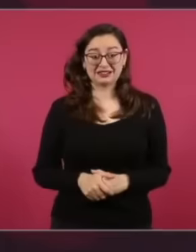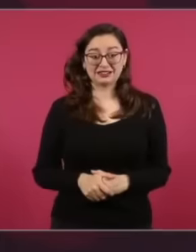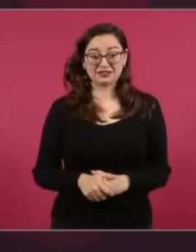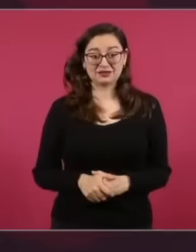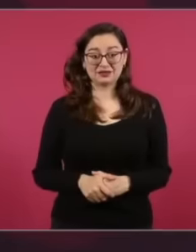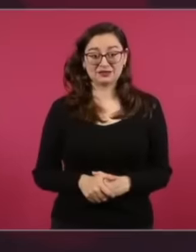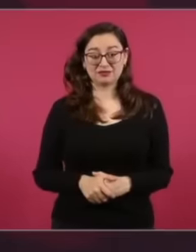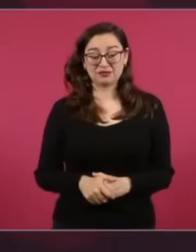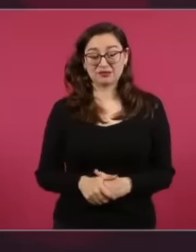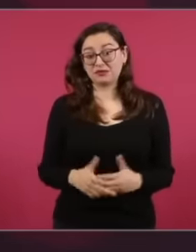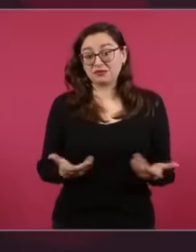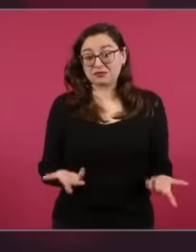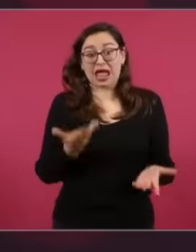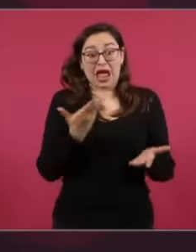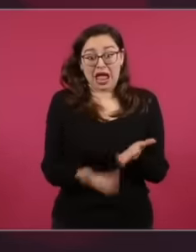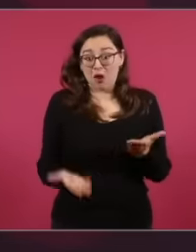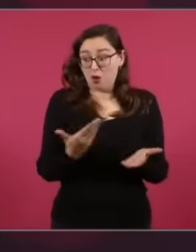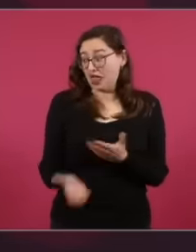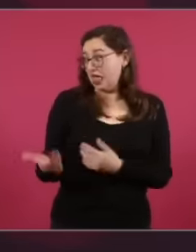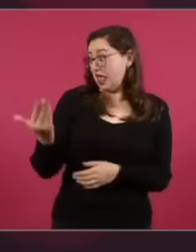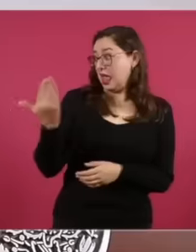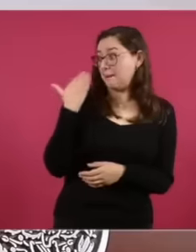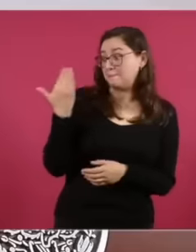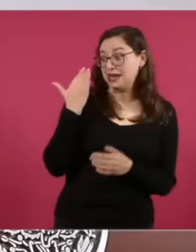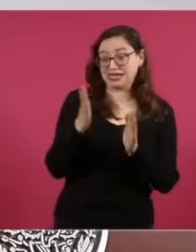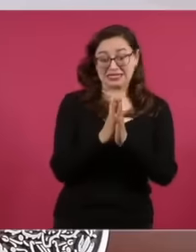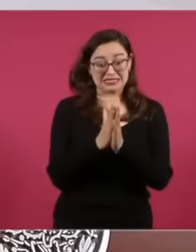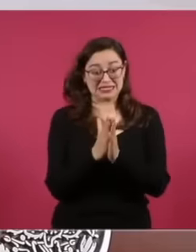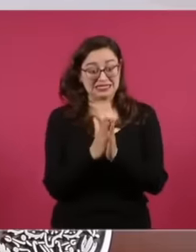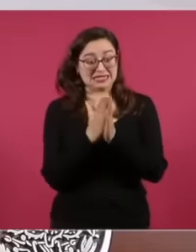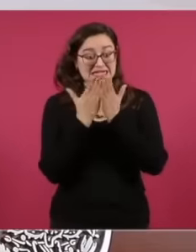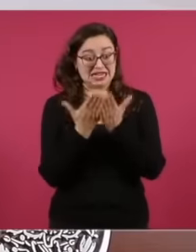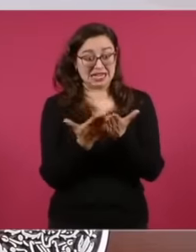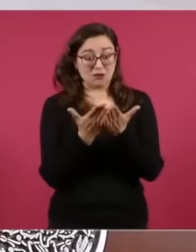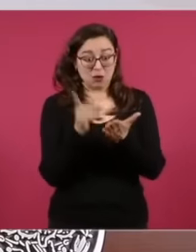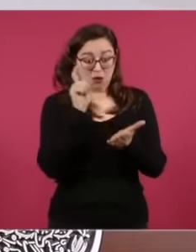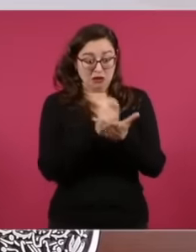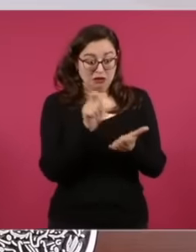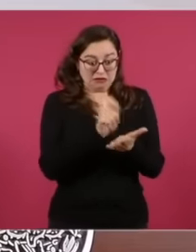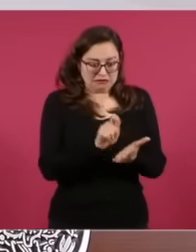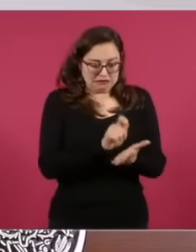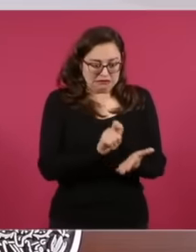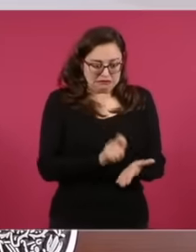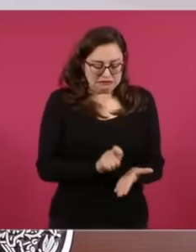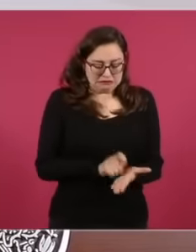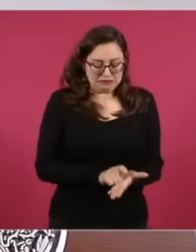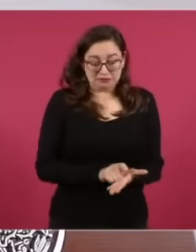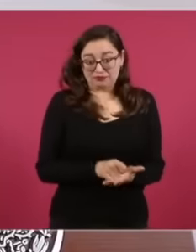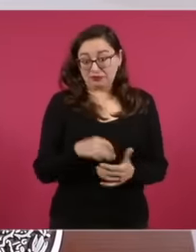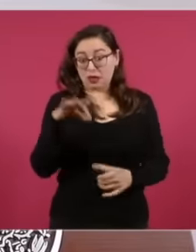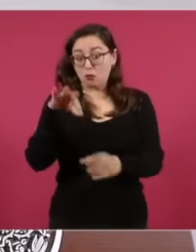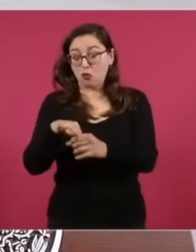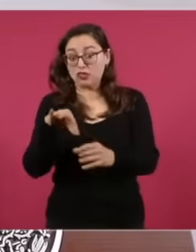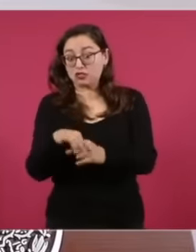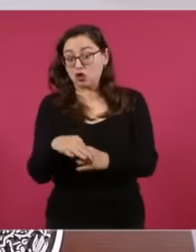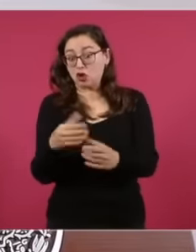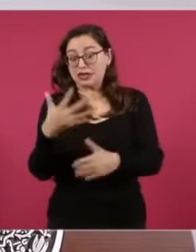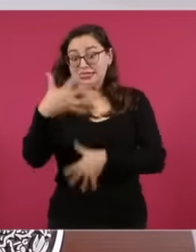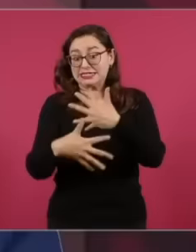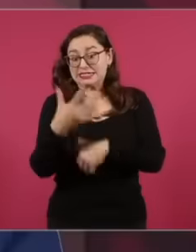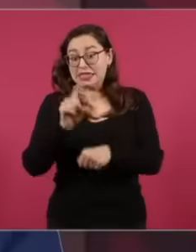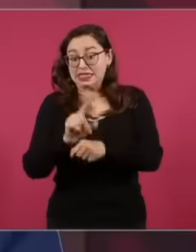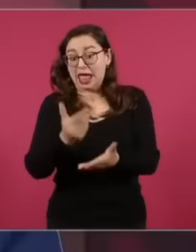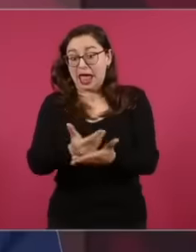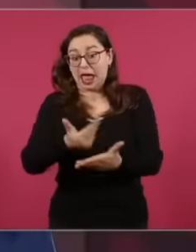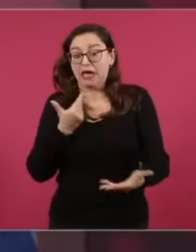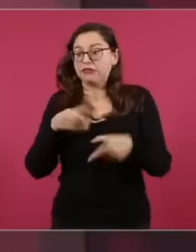book against me that she publishes 15 days before the elections just